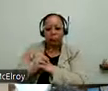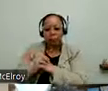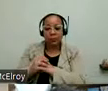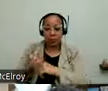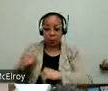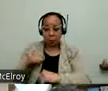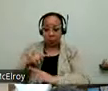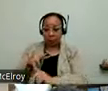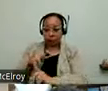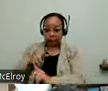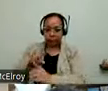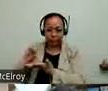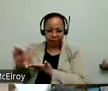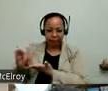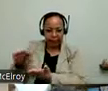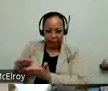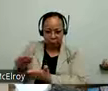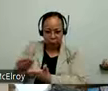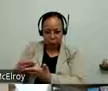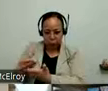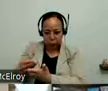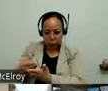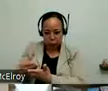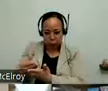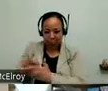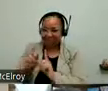have done through -- we astein dollars to -- to do the work. So that is